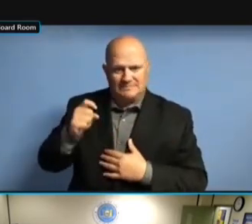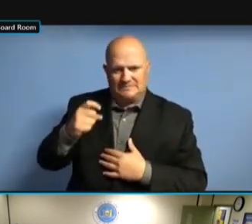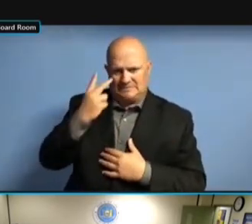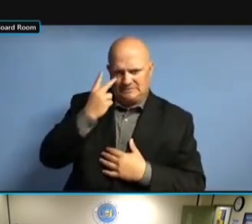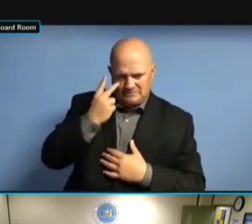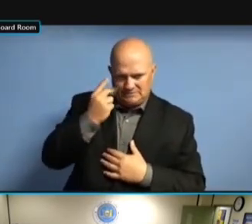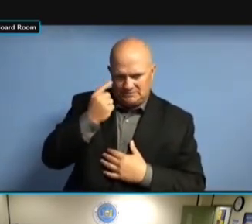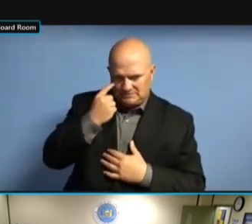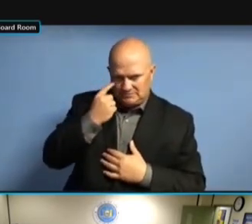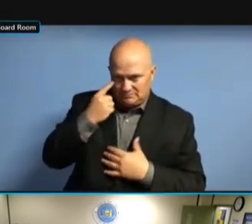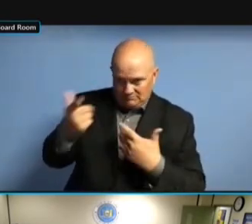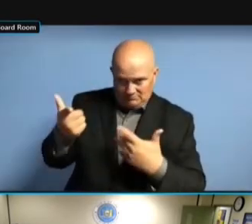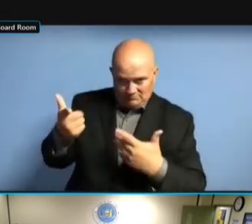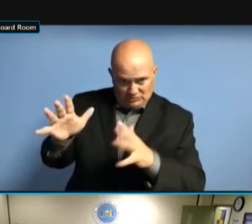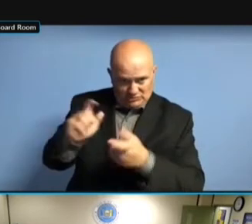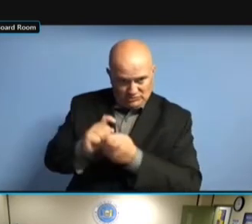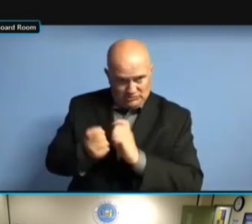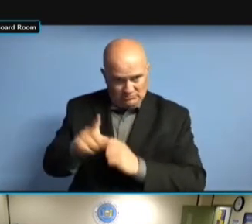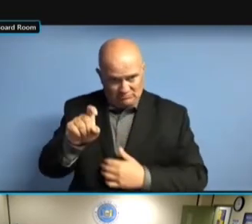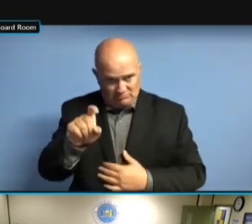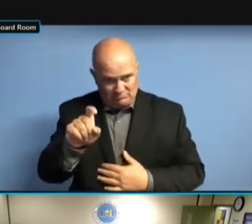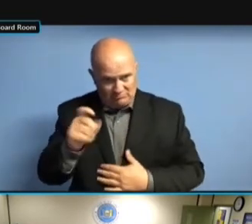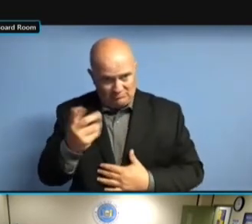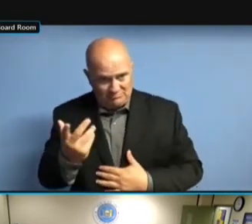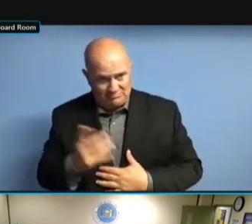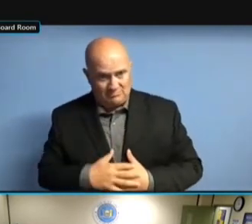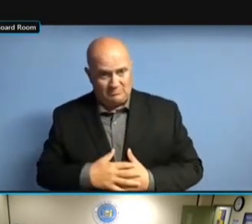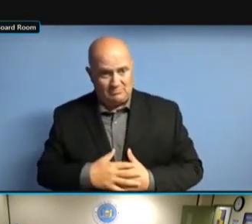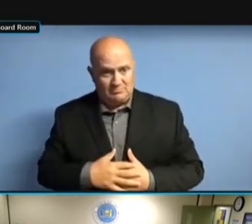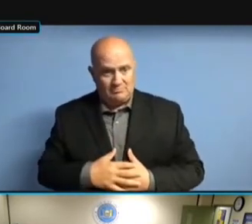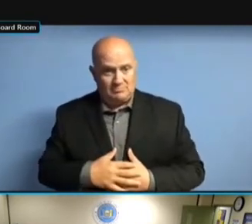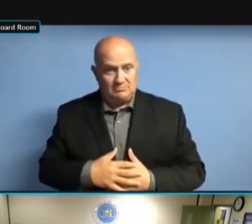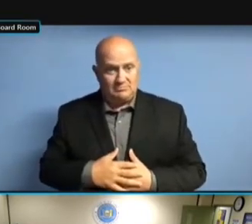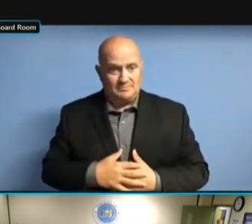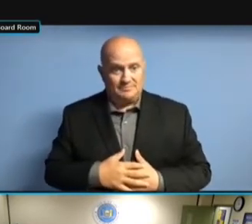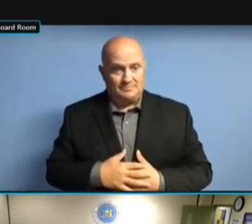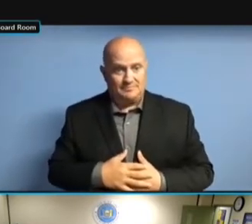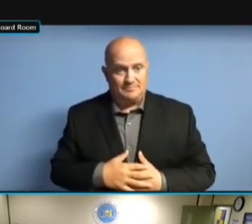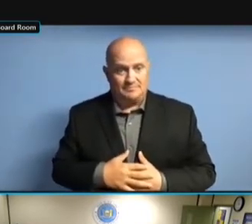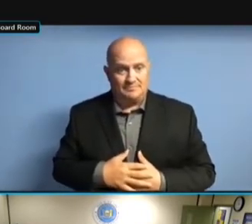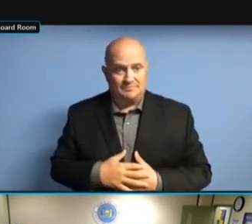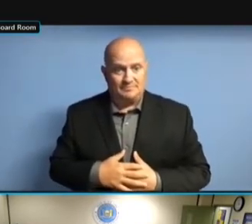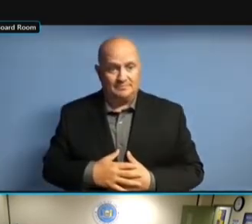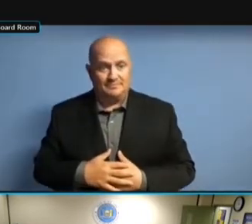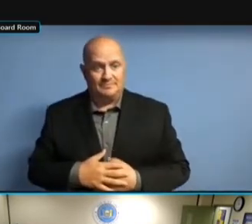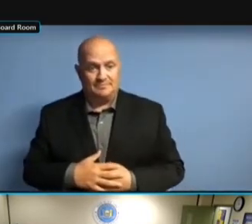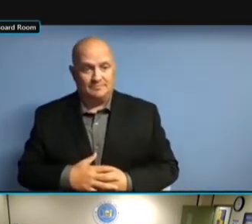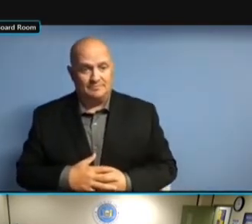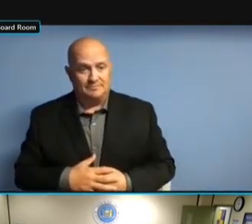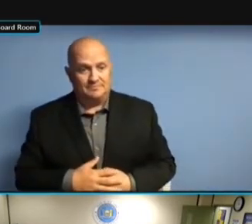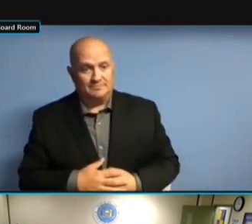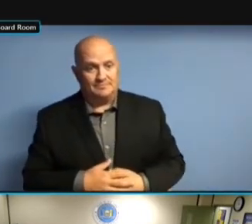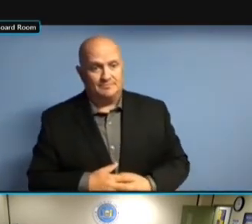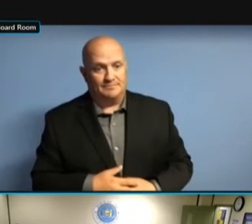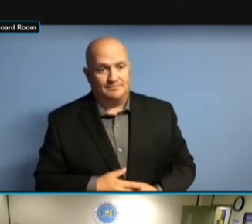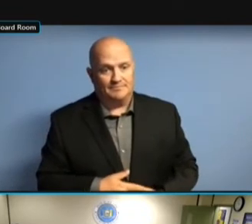ADDRESSING THOSE PROCEDURES. AND THEN ADDRESSING THOSE PROCEDURES. AND THEN TO ADDRESSING THOSE PROCEDURES. AND THEN TO GO ADDRESSING THOSE PROCEDURES. AND THEN TO GO ON ADDRESSING THOSE PROCEDURES. AND THEN TO GO ON FURTHER, ADDRESSING THOSE PROCEDURES. AND THEN TO GO ON FURTHER, THAT AND THEN TO GO ON FURTHER, THAT AND THEN TO GO ON FURTHER, THAT I AND THEN TO GO ON FURTHER, THAT I HOPE AND THEN TO GO ON FURTHER, THAT I HOPE THAT